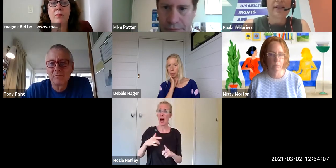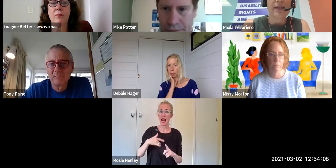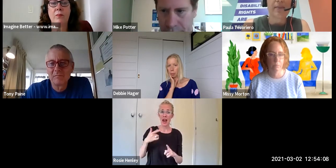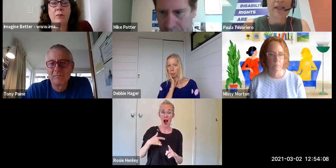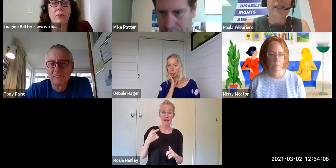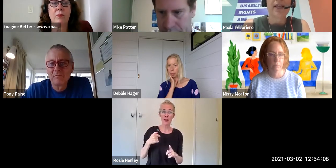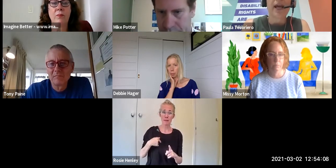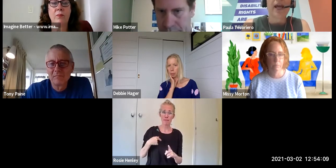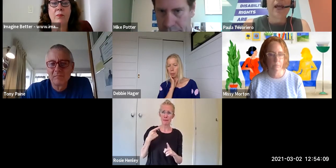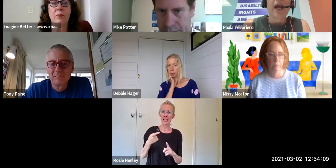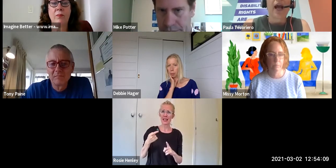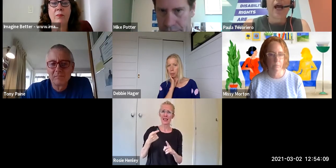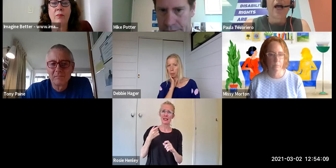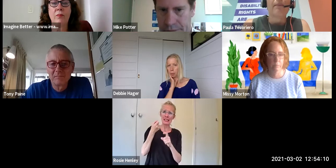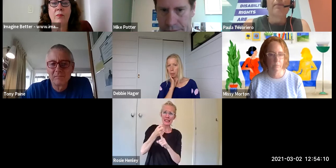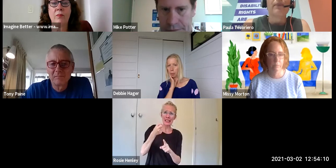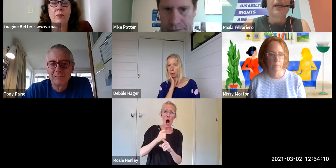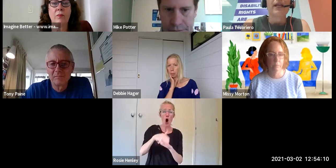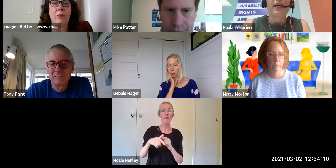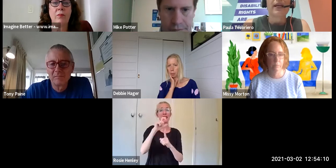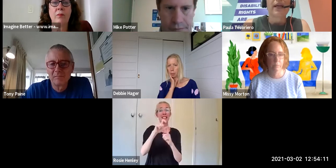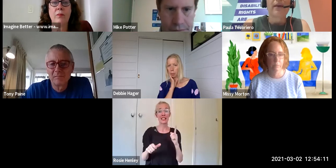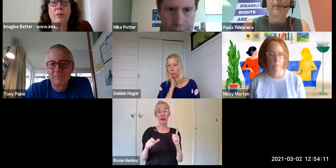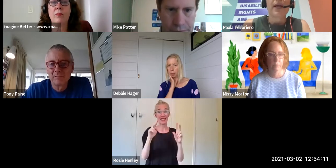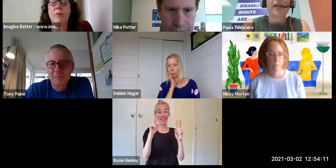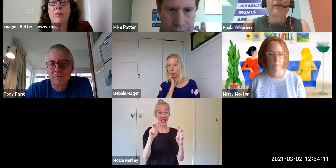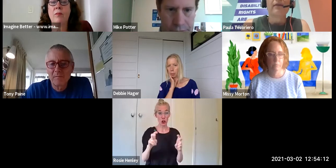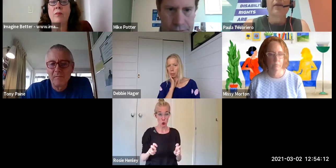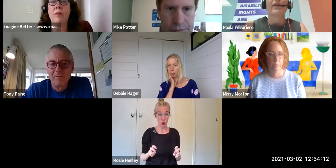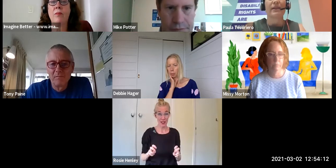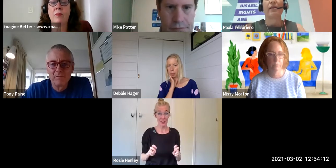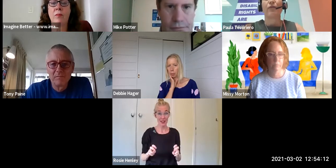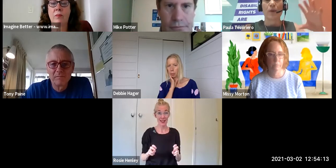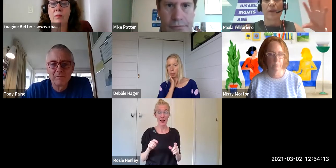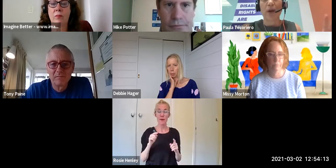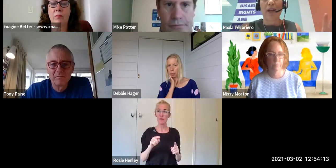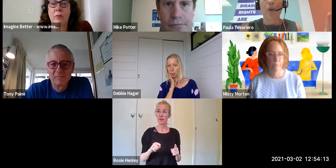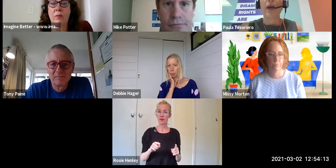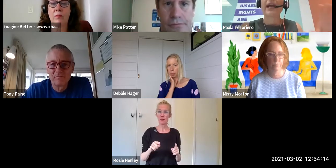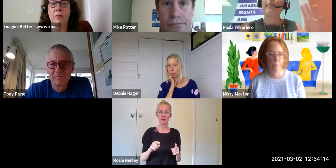to disability ... it can be, i mean it's of course... it's brilliant on the one hand but